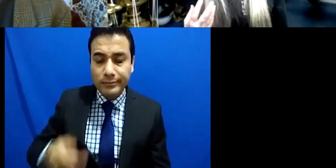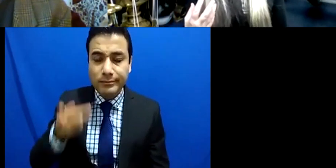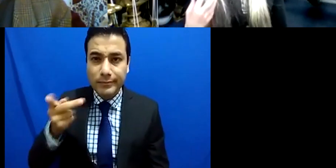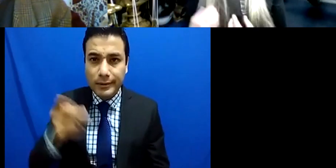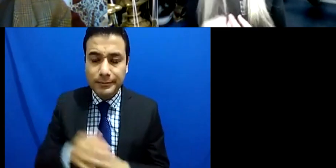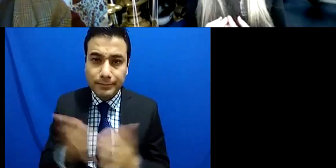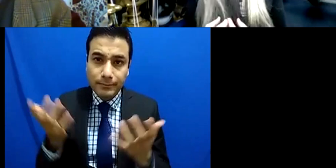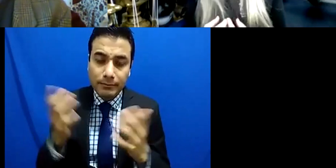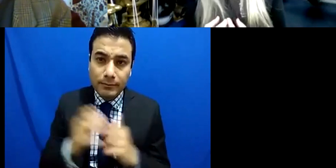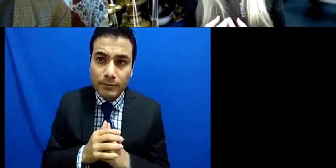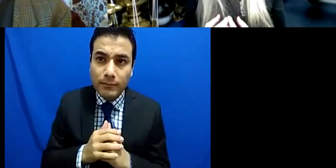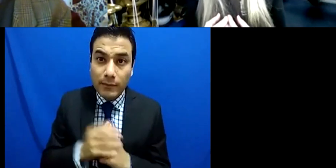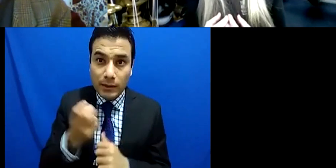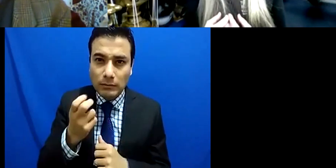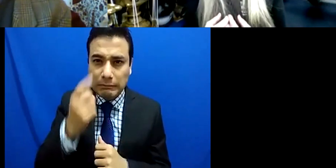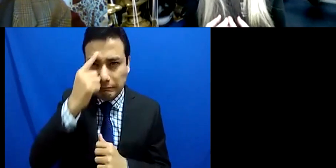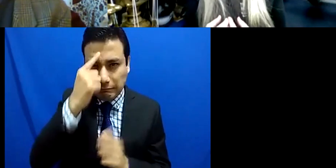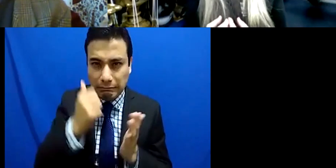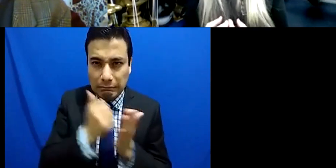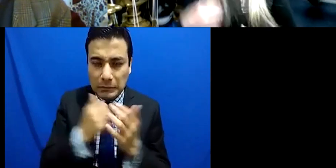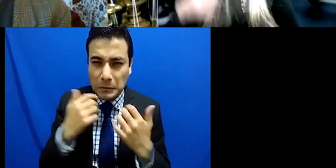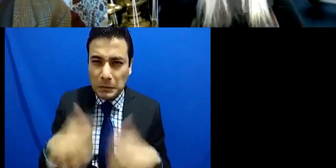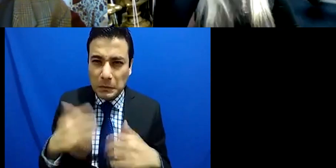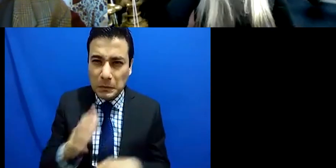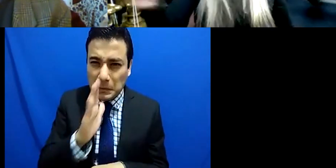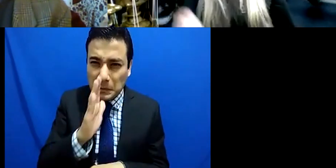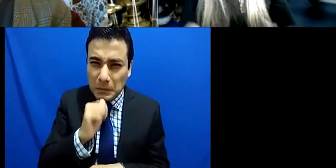for somebody to imagine and you would then think well they're just not going to be able to do this